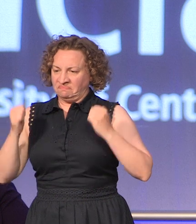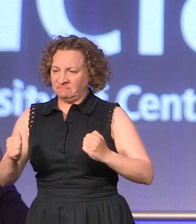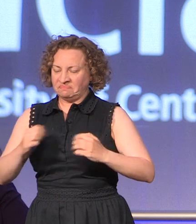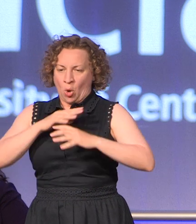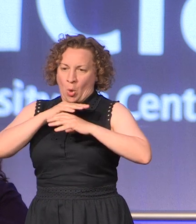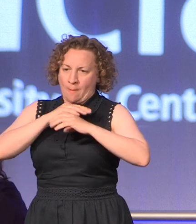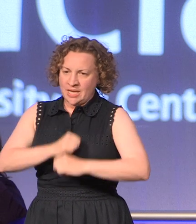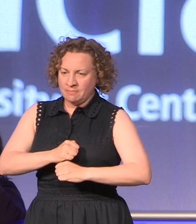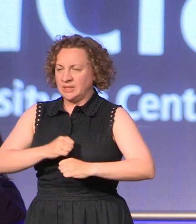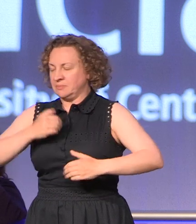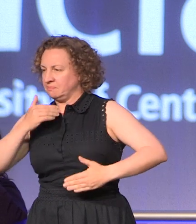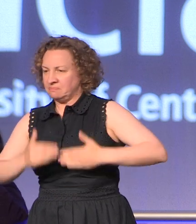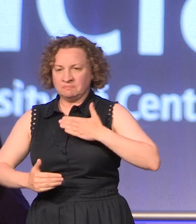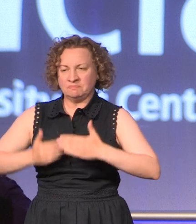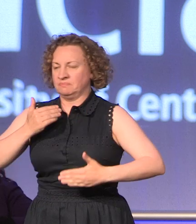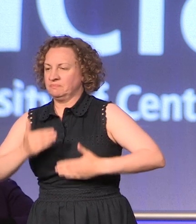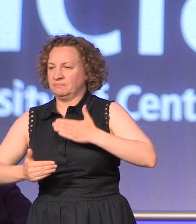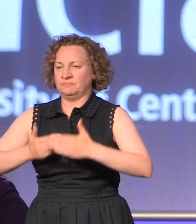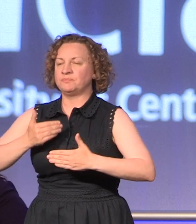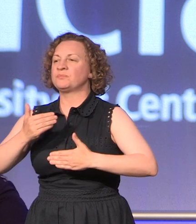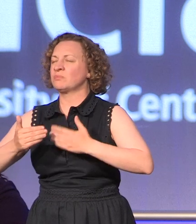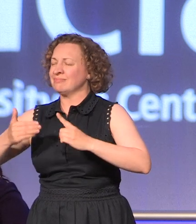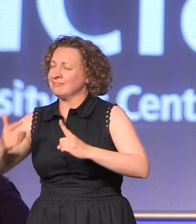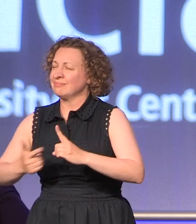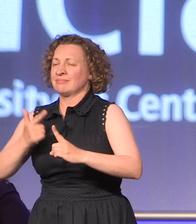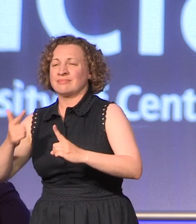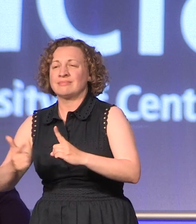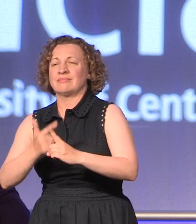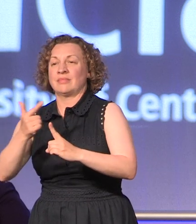commitment every step of the way, working tirelessly to get to this important